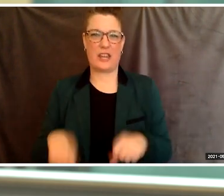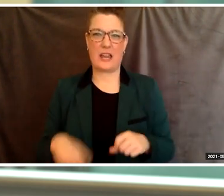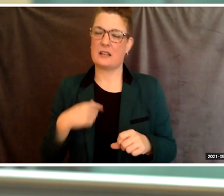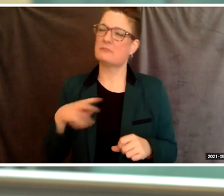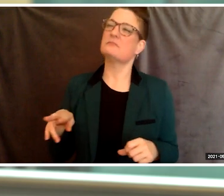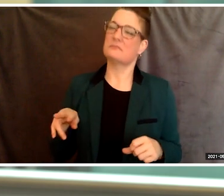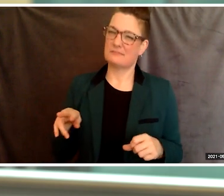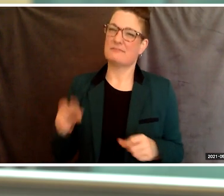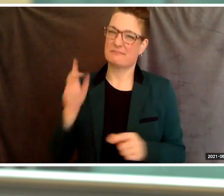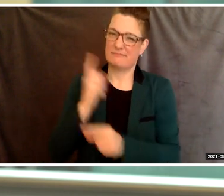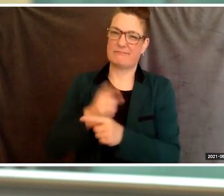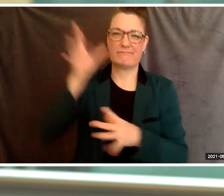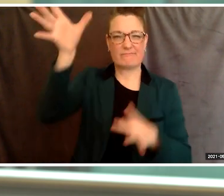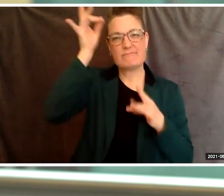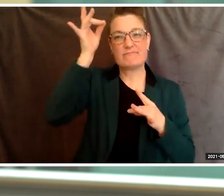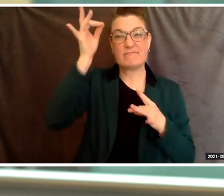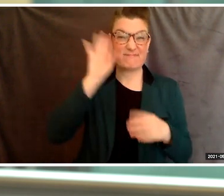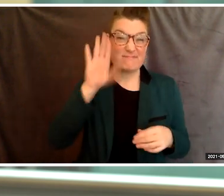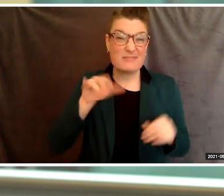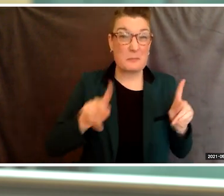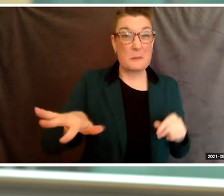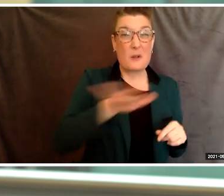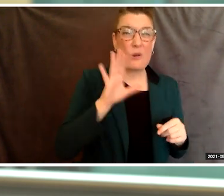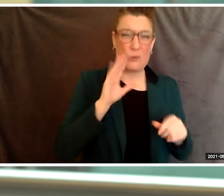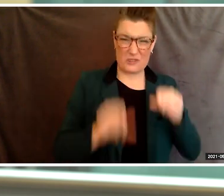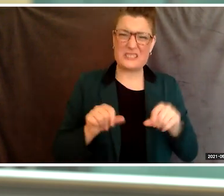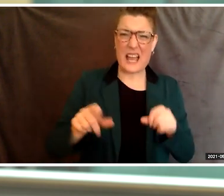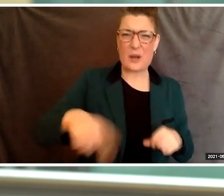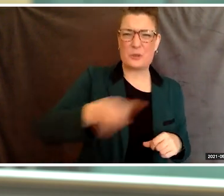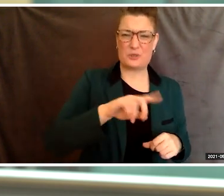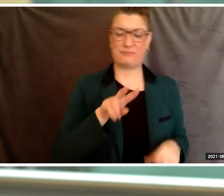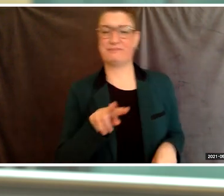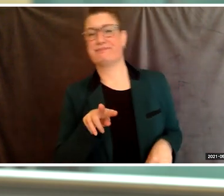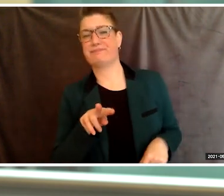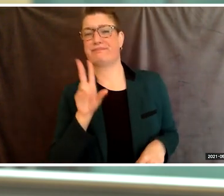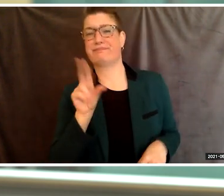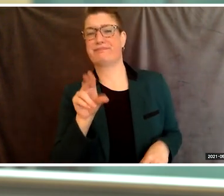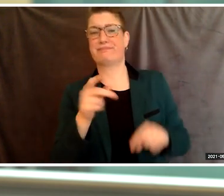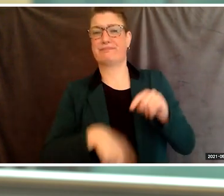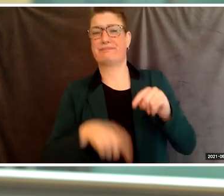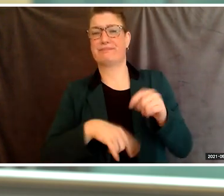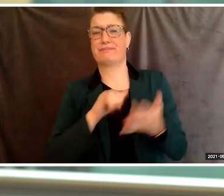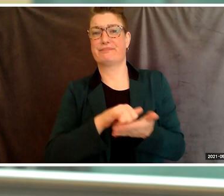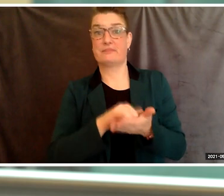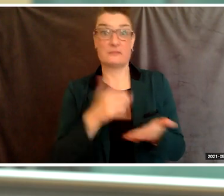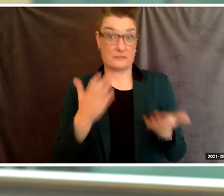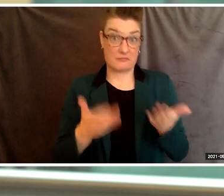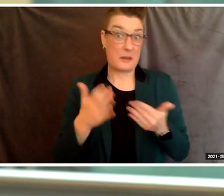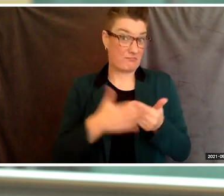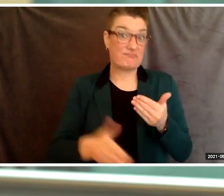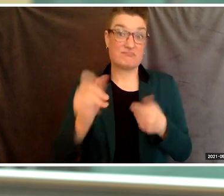People will doubt you in your lives and possibly even doubt you at every major crossroads you reach. But for every handful of those who will doubt you